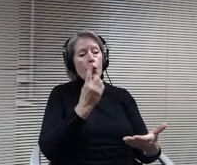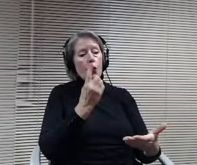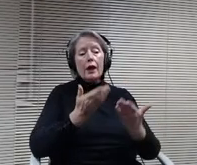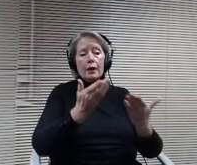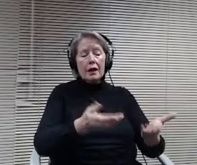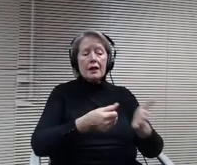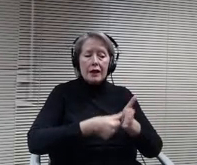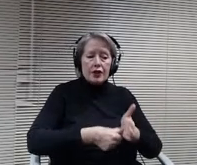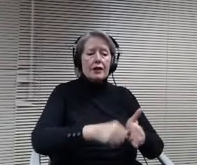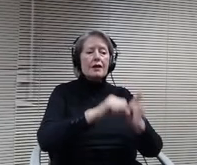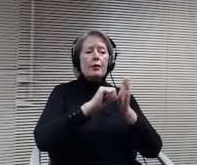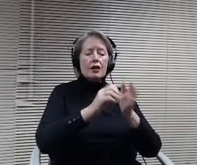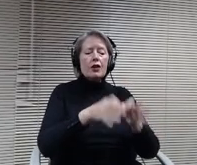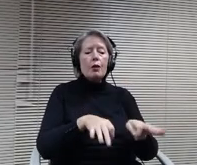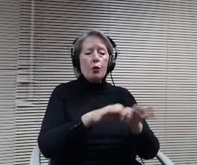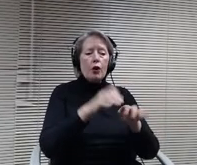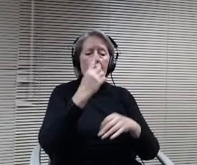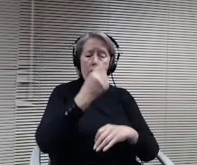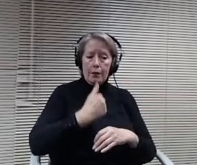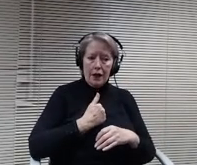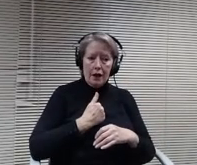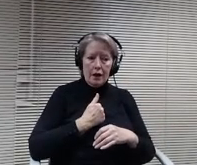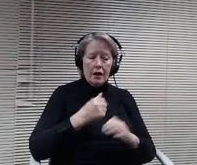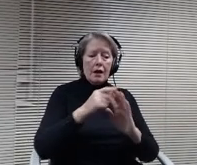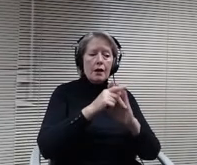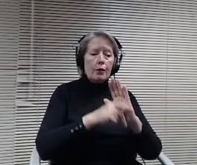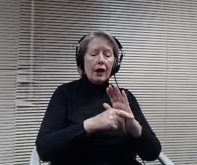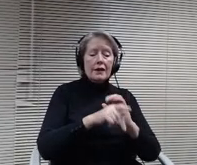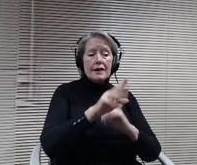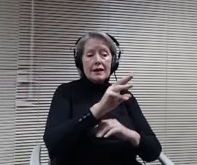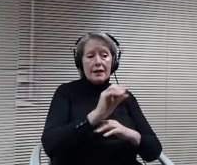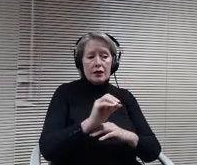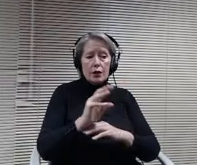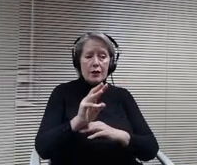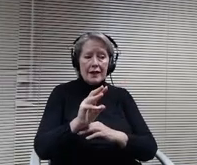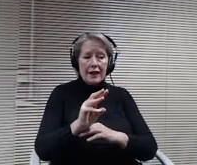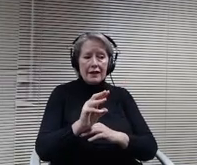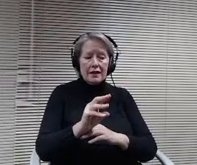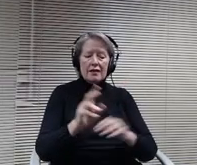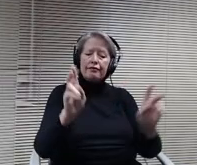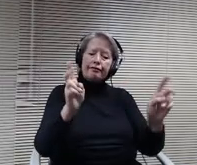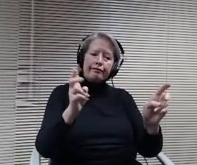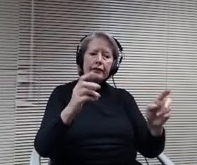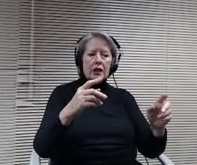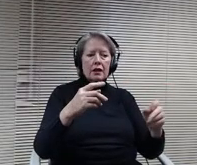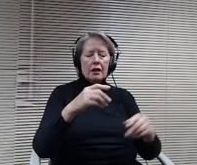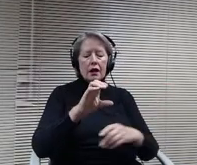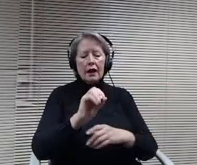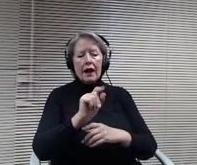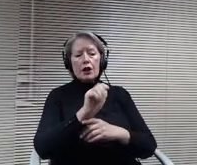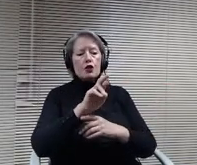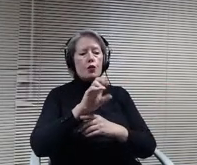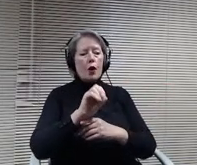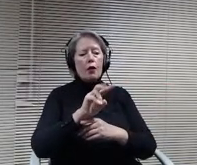In policy, 606 controversial topics and materials, the District's current definition of a controversial topic is too